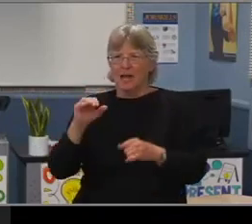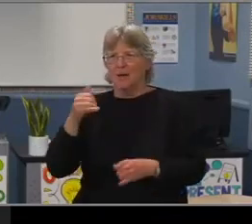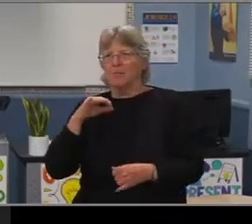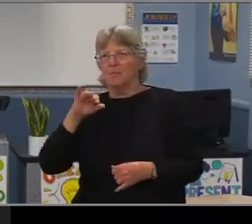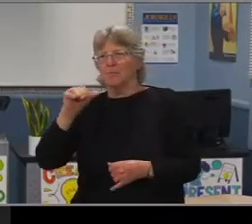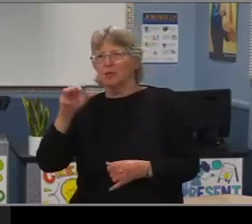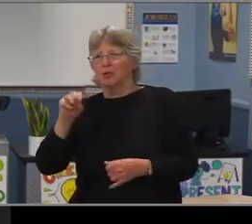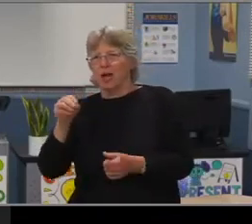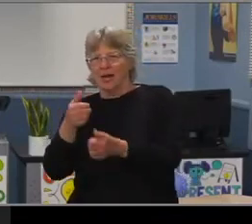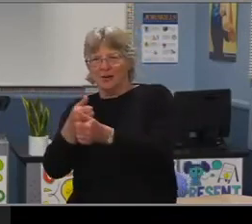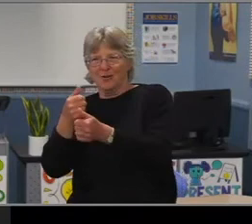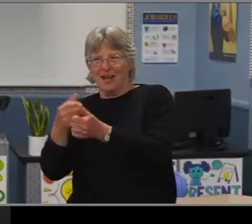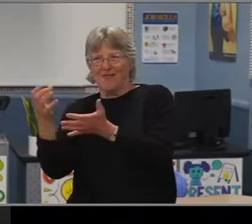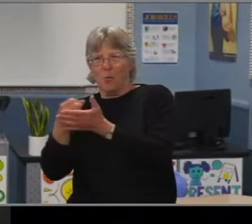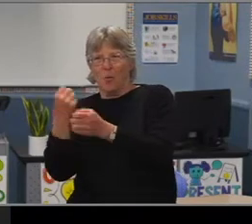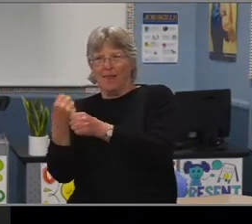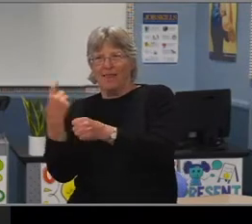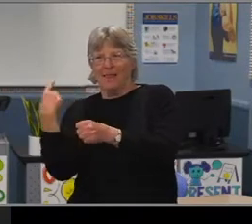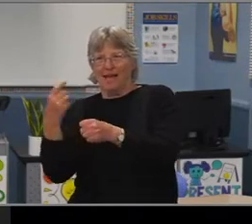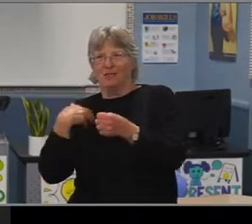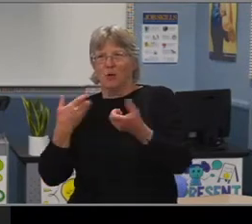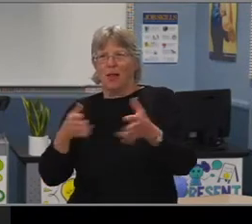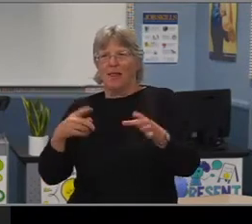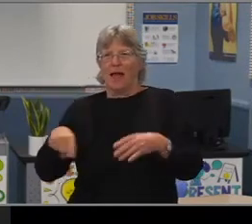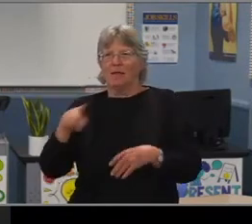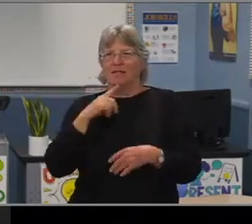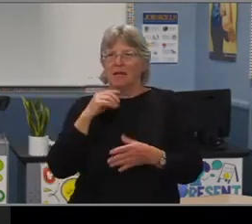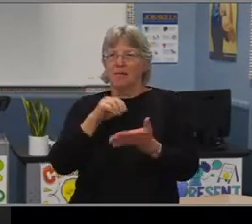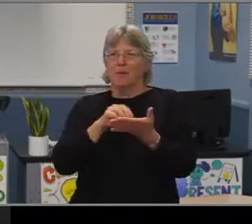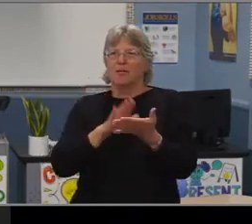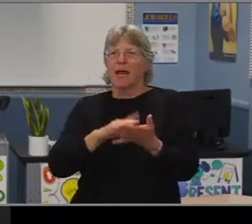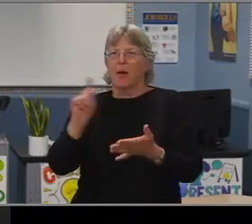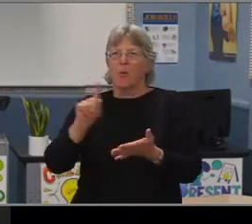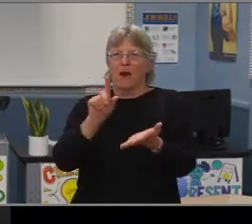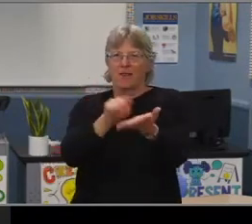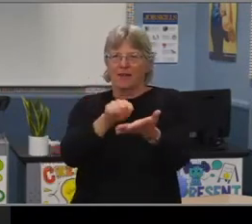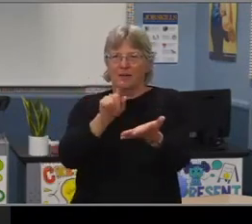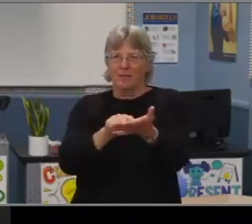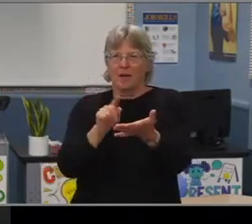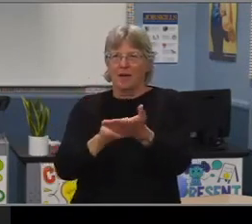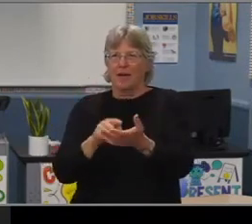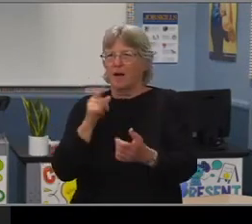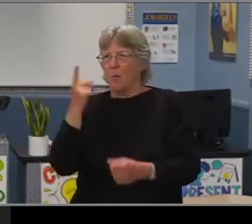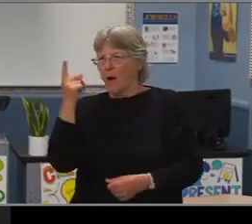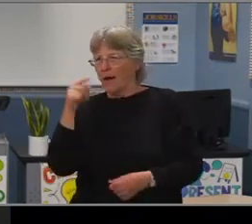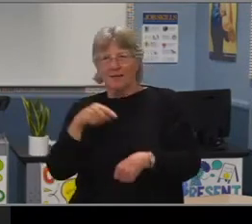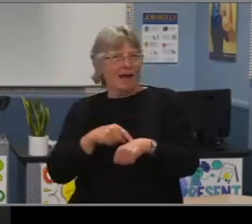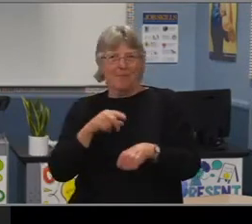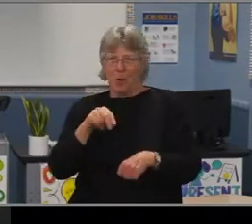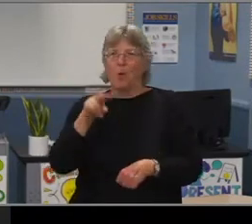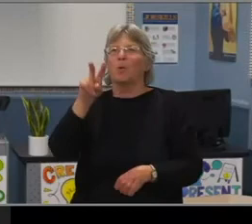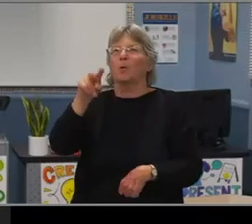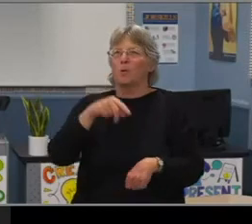This allowed Cabrillo's name to be represented in the Press Telegram not just once, but twice. We are proud to represent Cabrillo student body